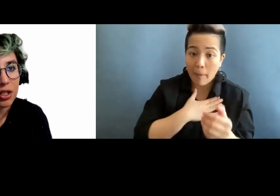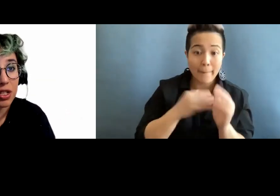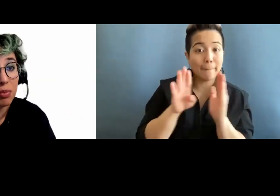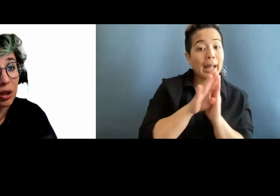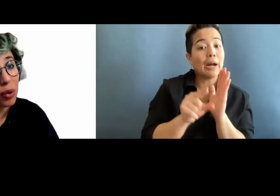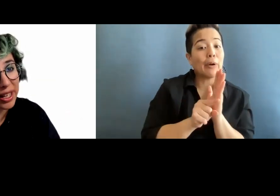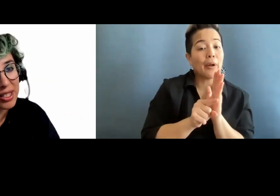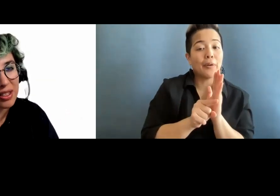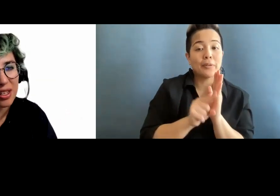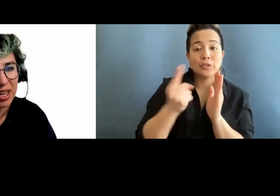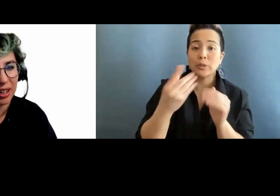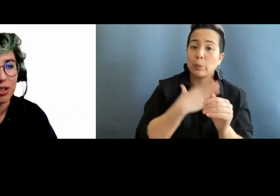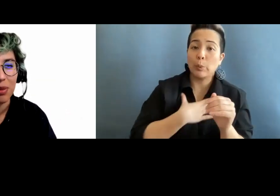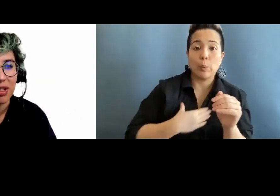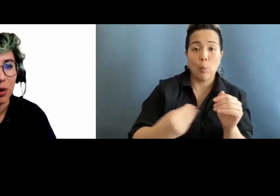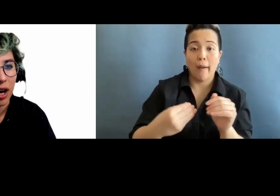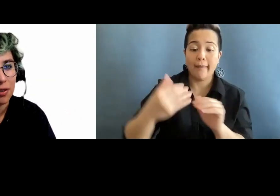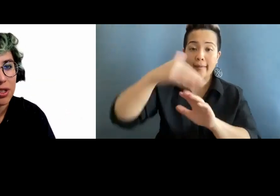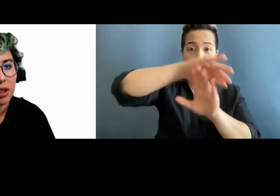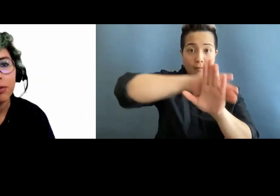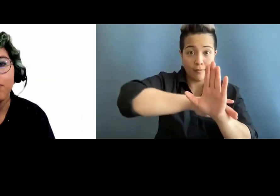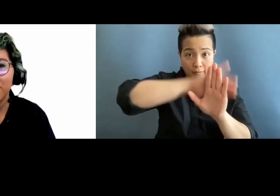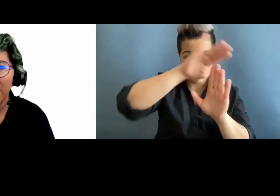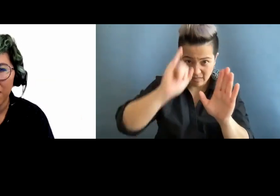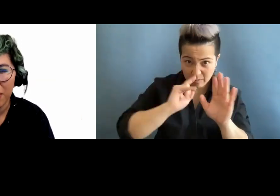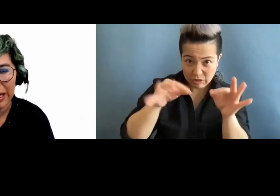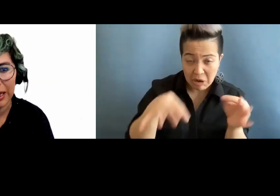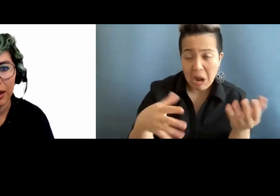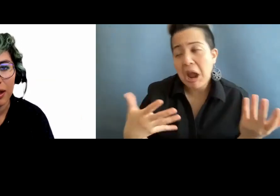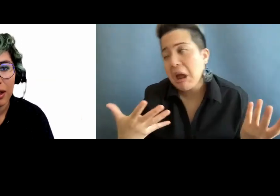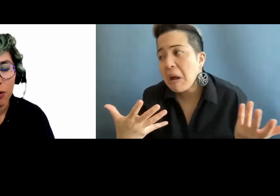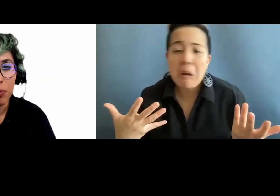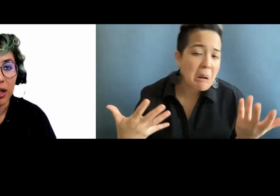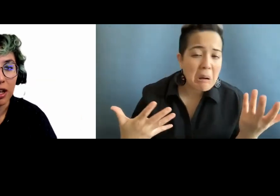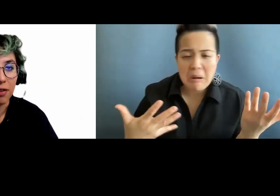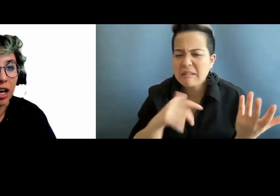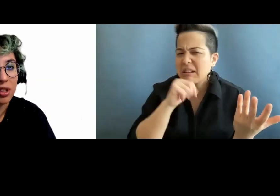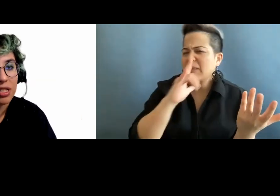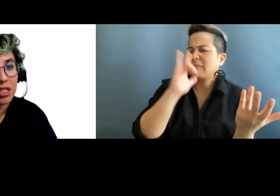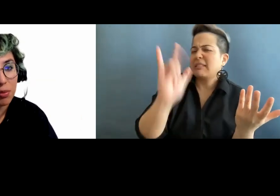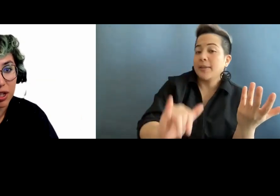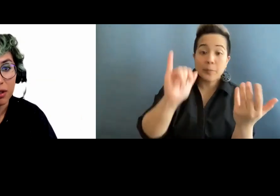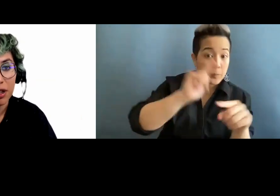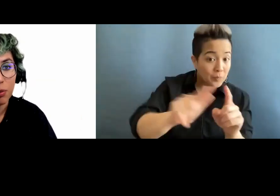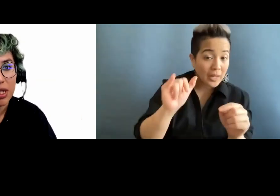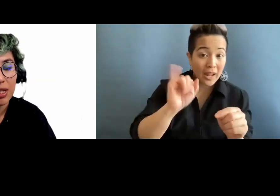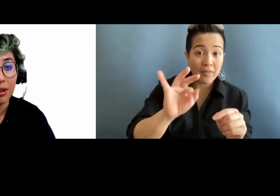just being white, does that need to be described? Not really. But if I am the subject of the image,